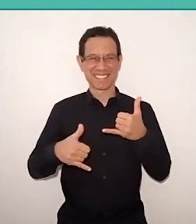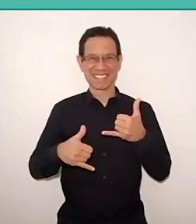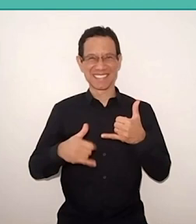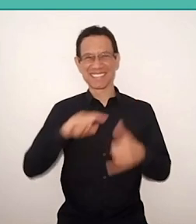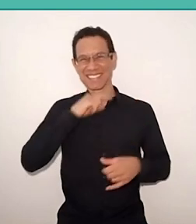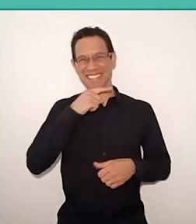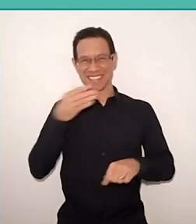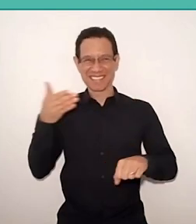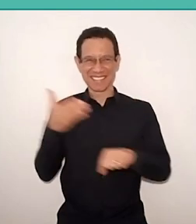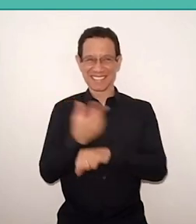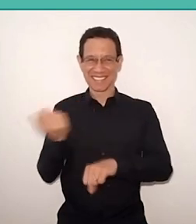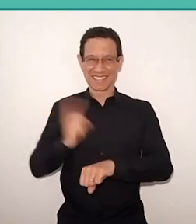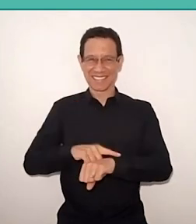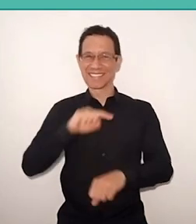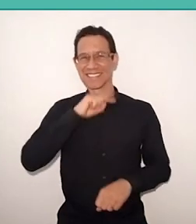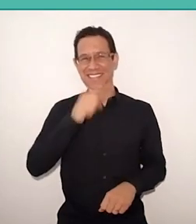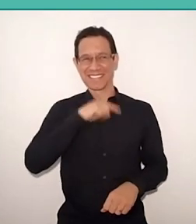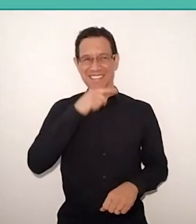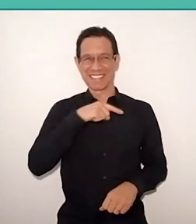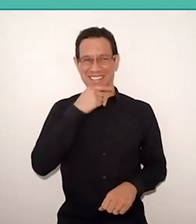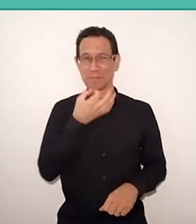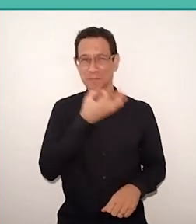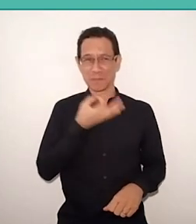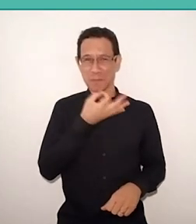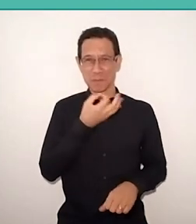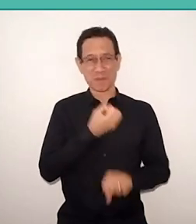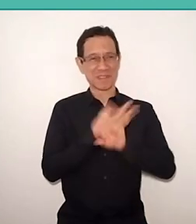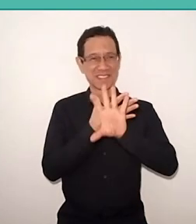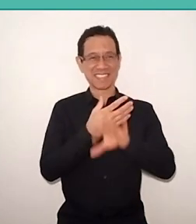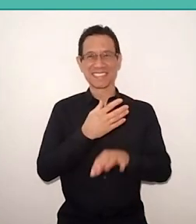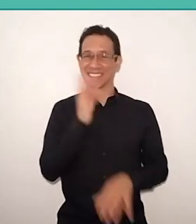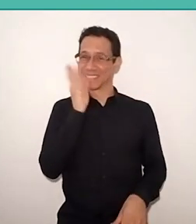neither with the microphone nor the video, but in the end we resolved.